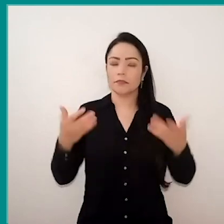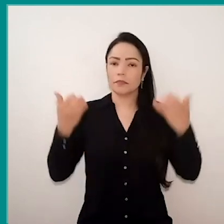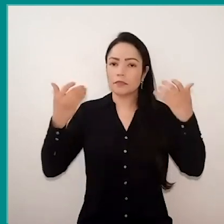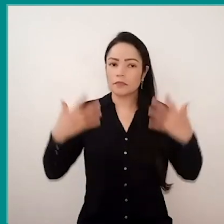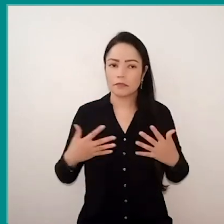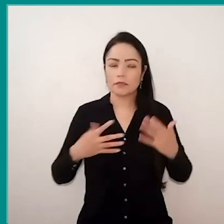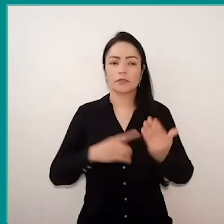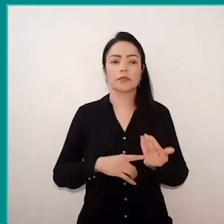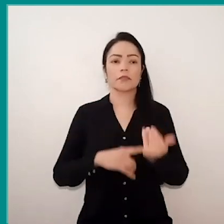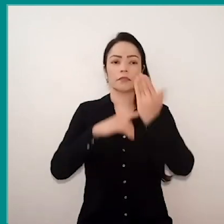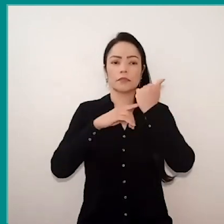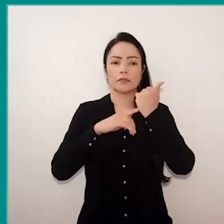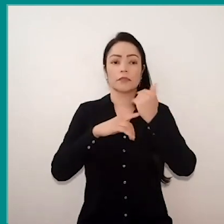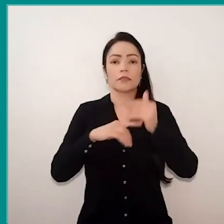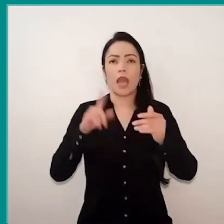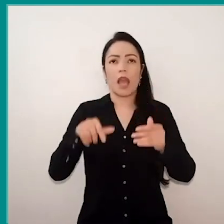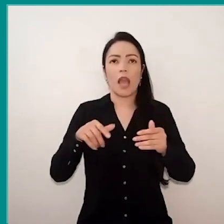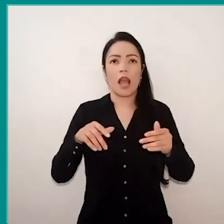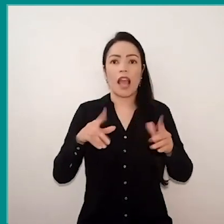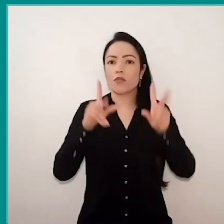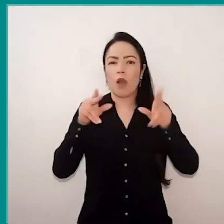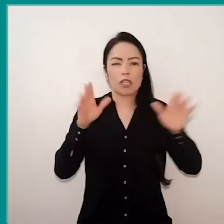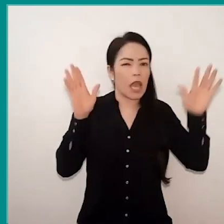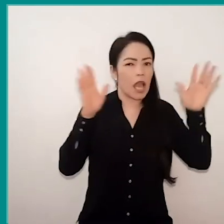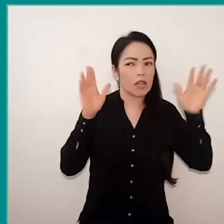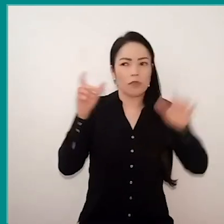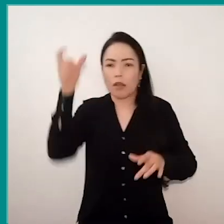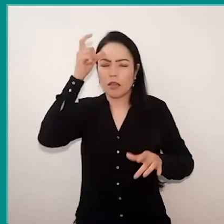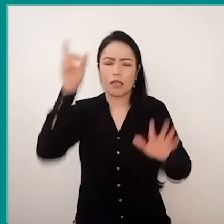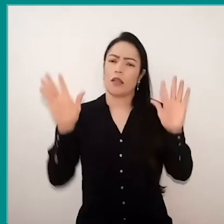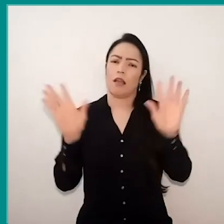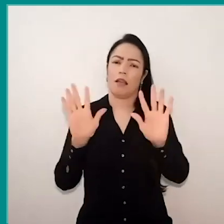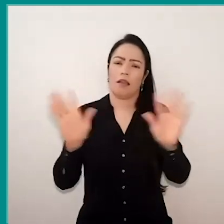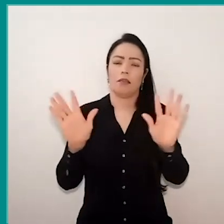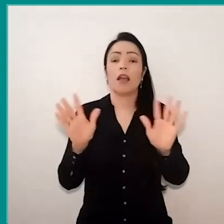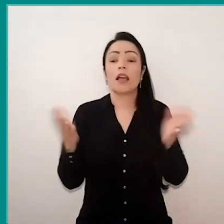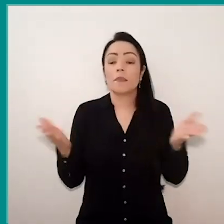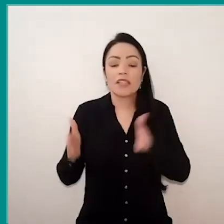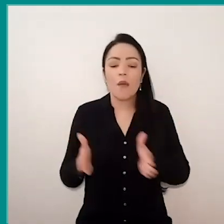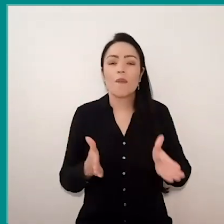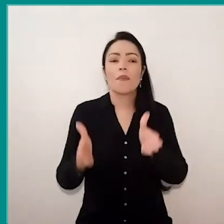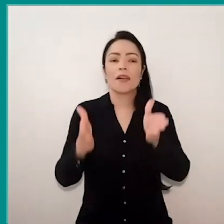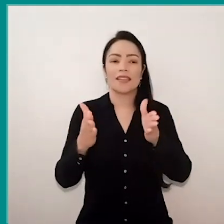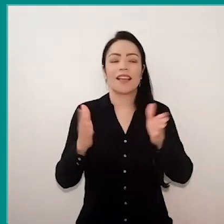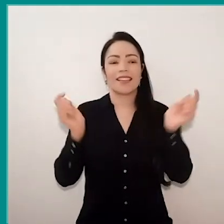it is neither angel nor devil, but it's path, it's way, it's an instrument it cannot in no way,